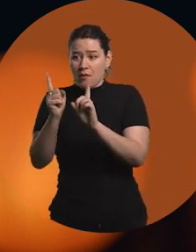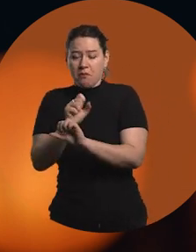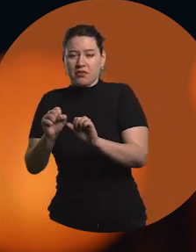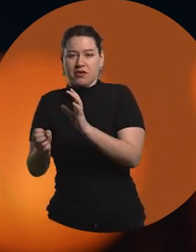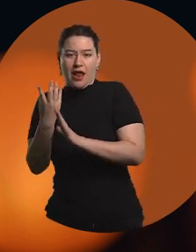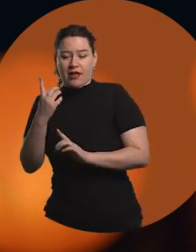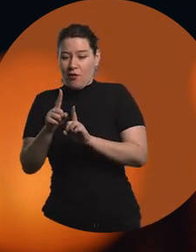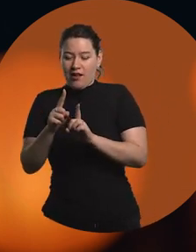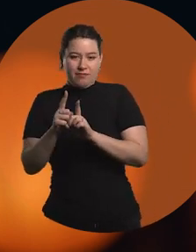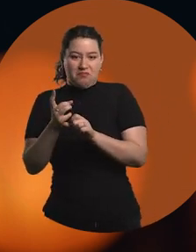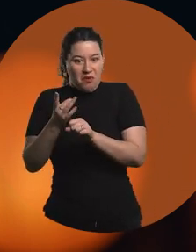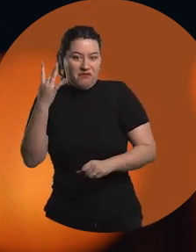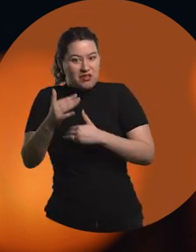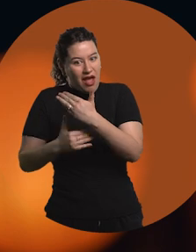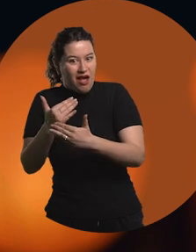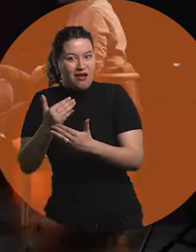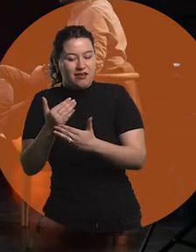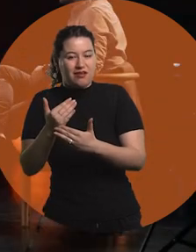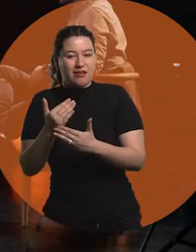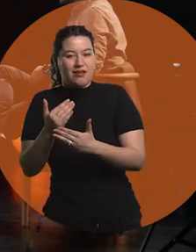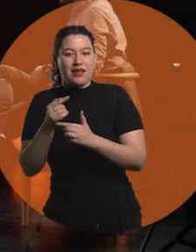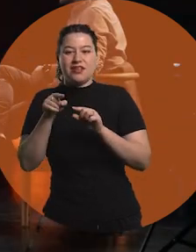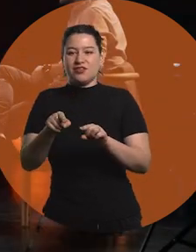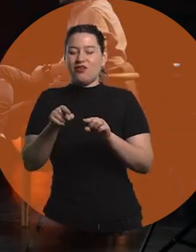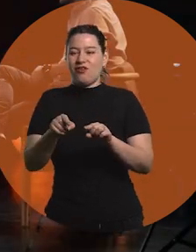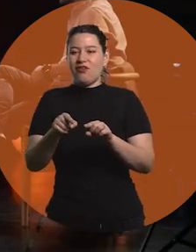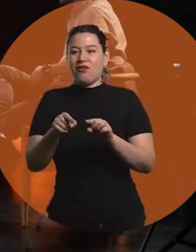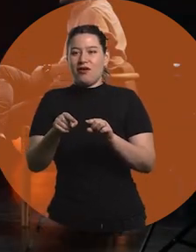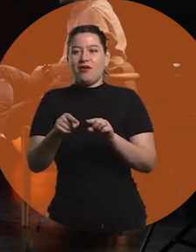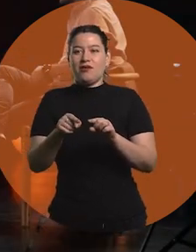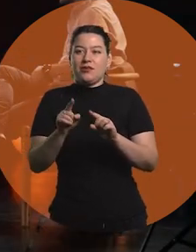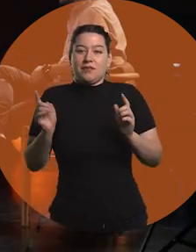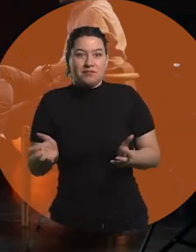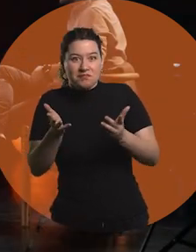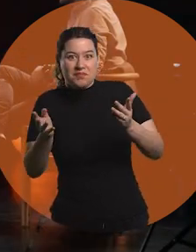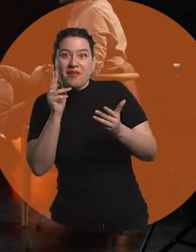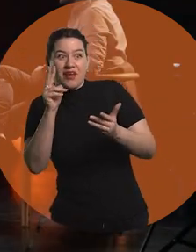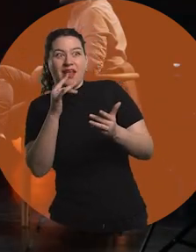in your professional development. So I think it was also something that encouraged me. I think it's good for